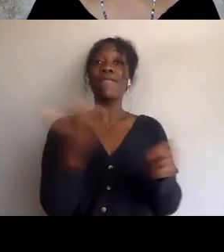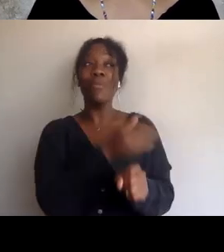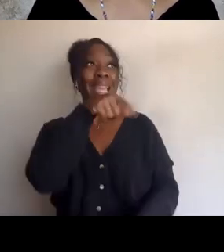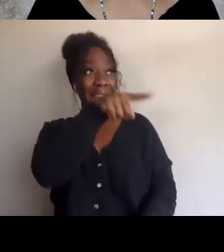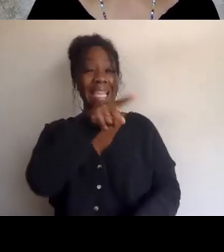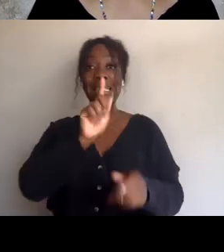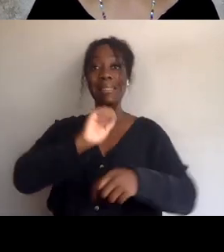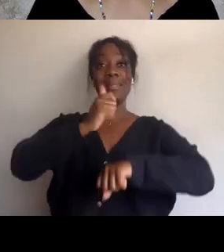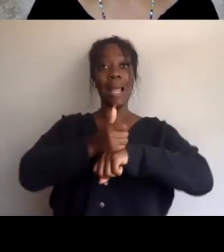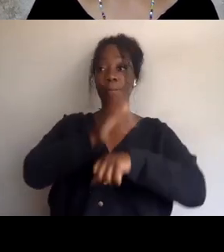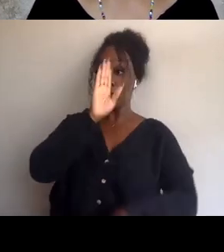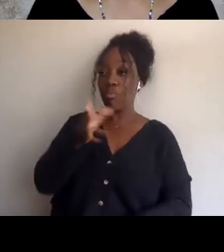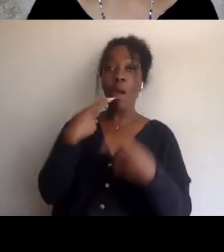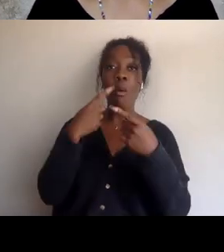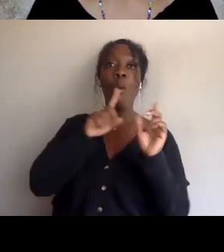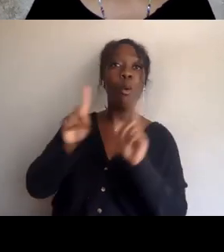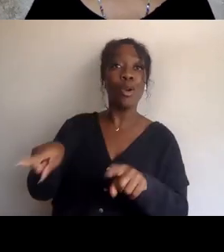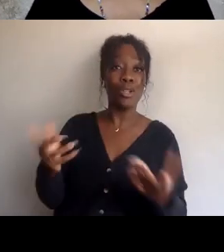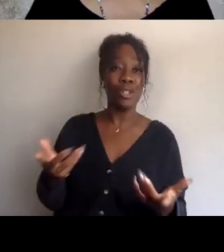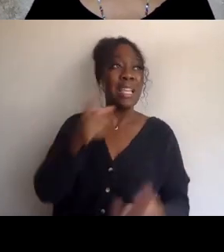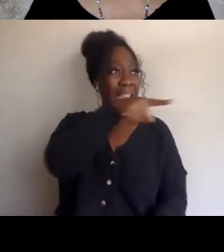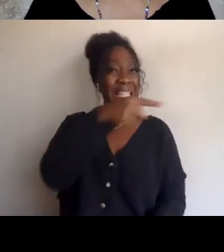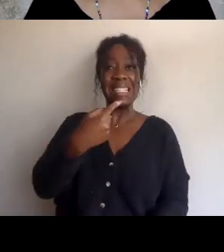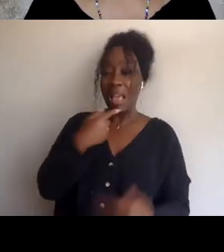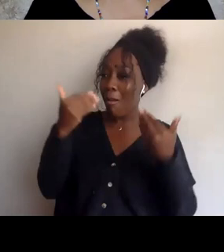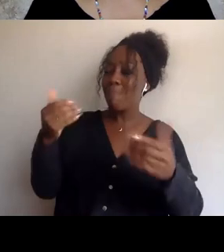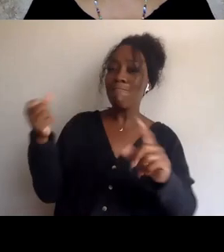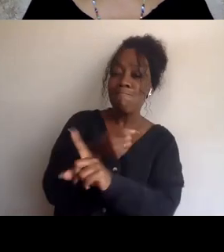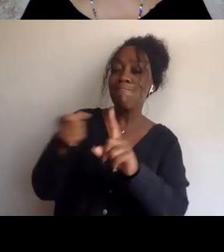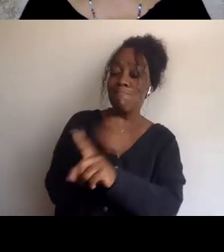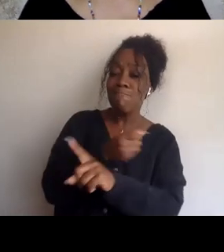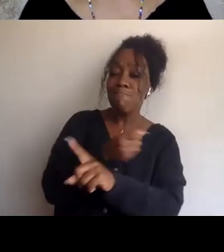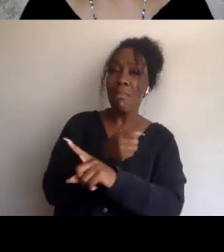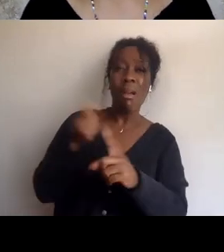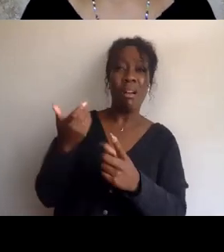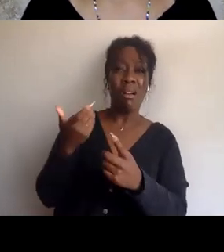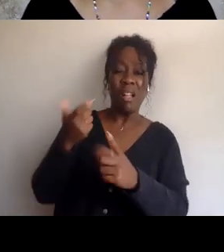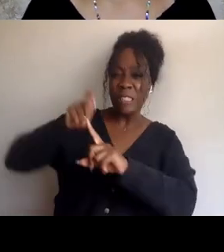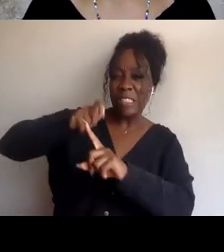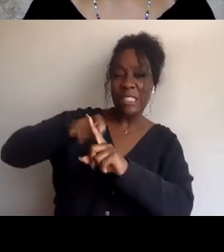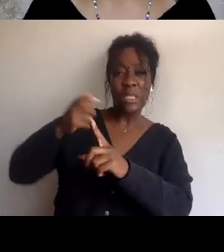and abuse and brutalize protestors, and that's the way we get to the transformation of the system,